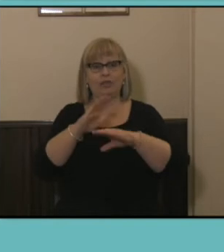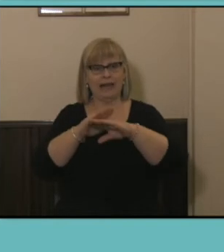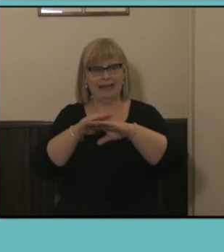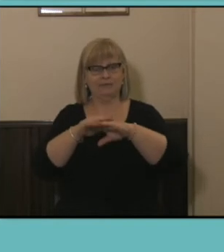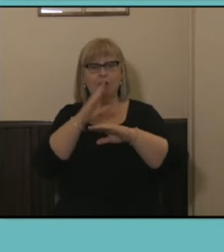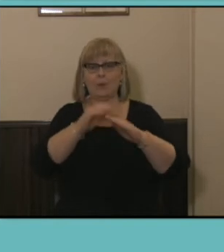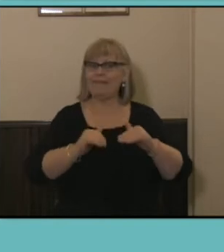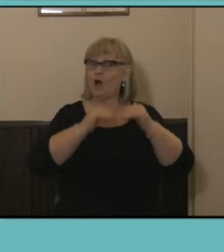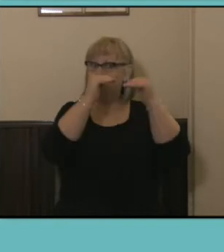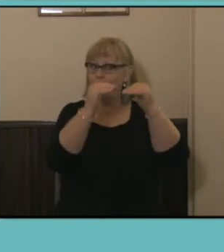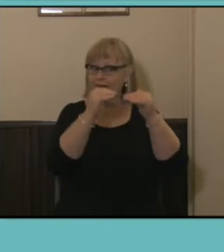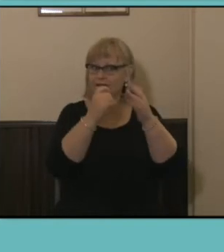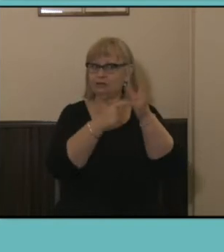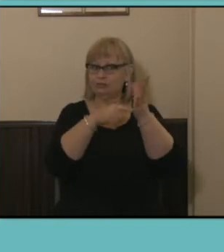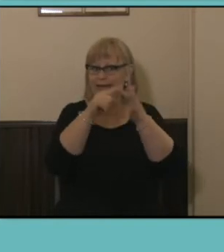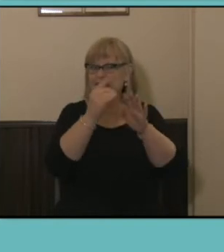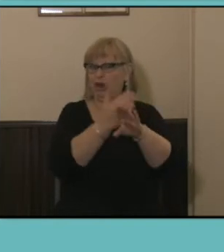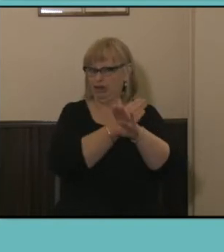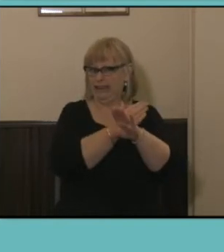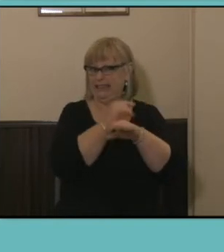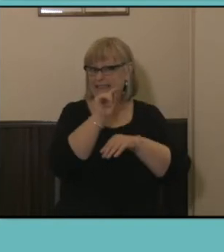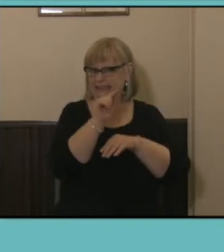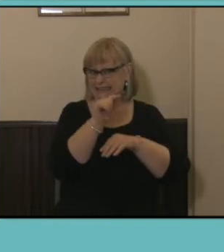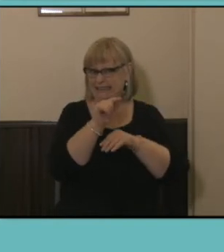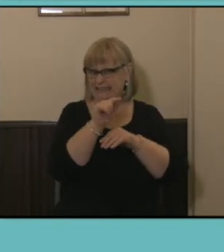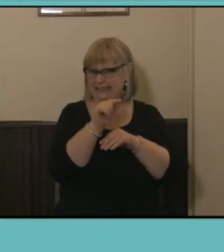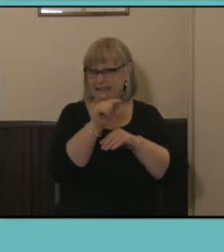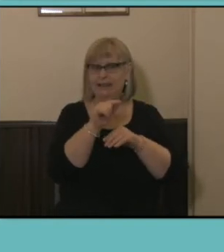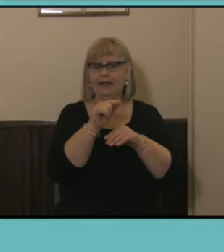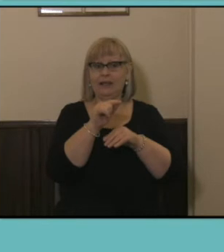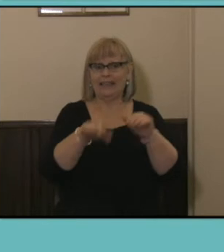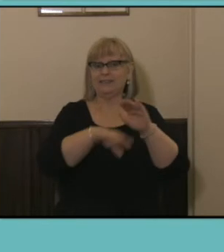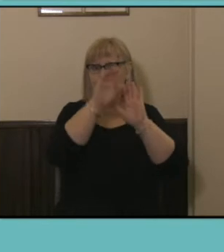work so that's the green bars, so the highest rates of full-time work were for